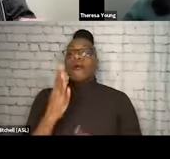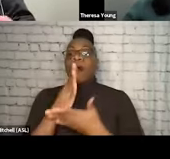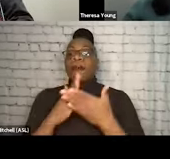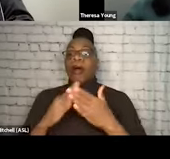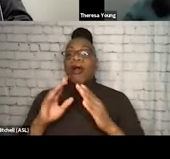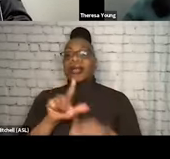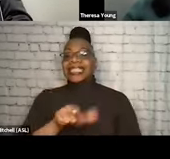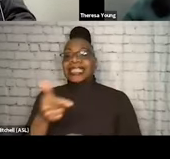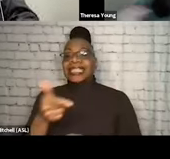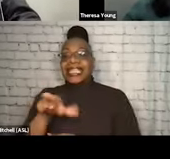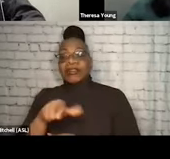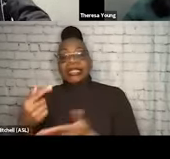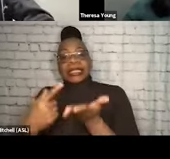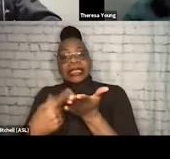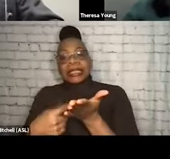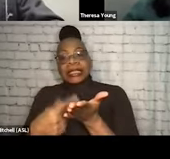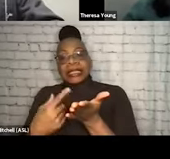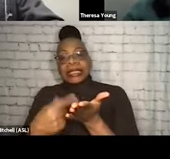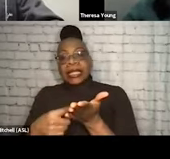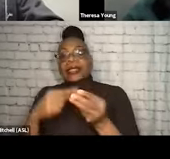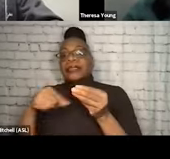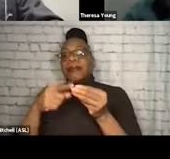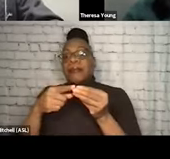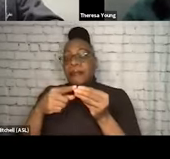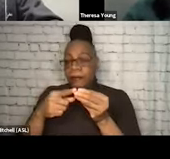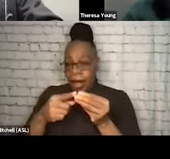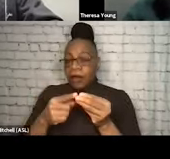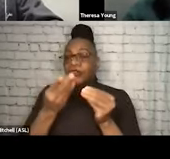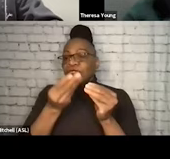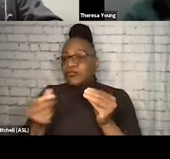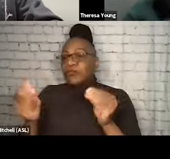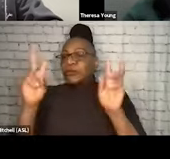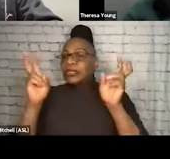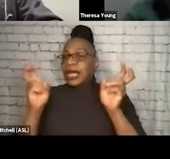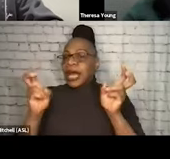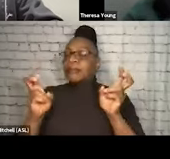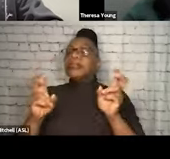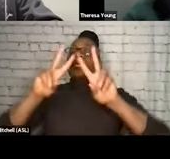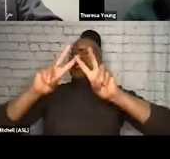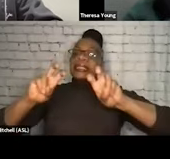in the first session, if you weren't able to join us, we talked about assessing the whole-person care needs